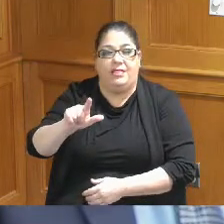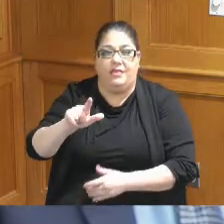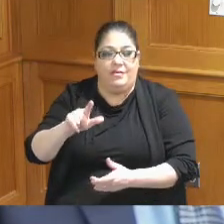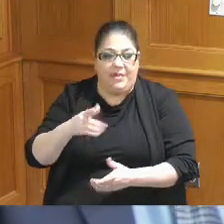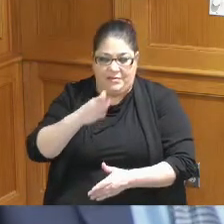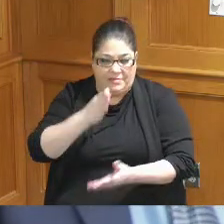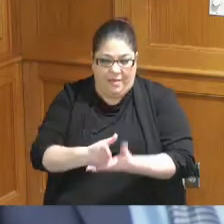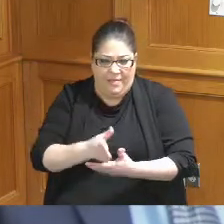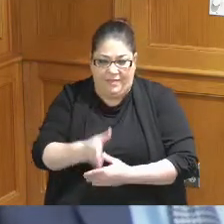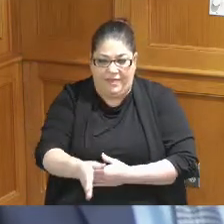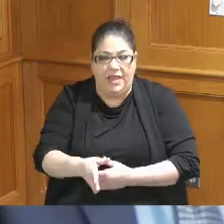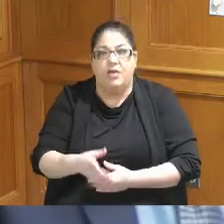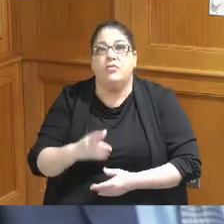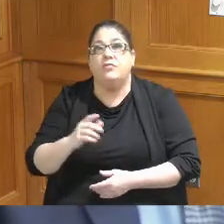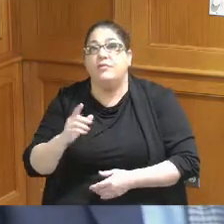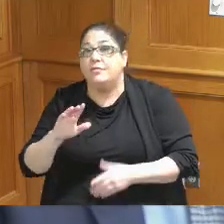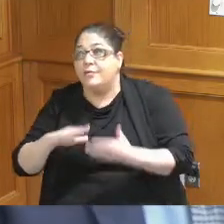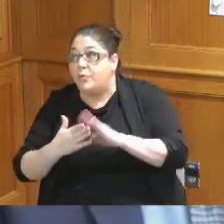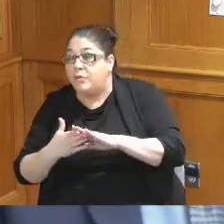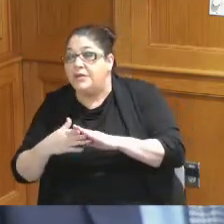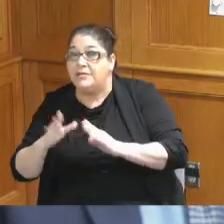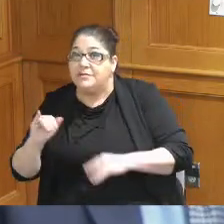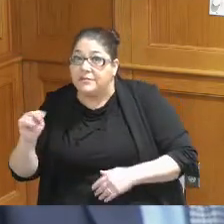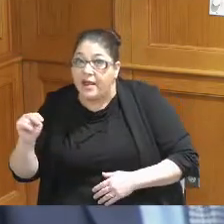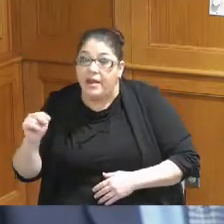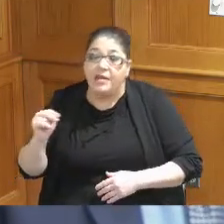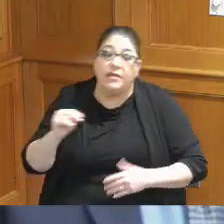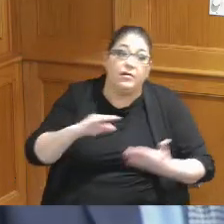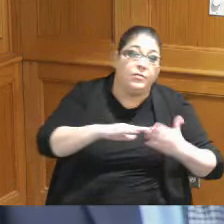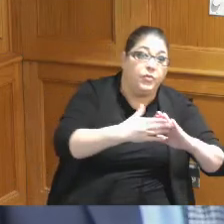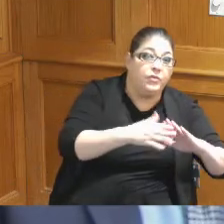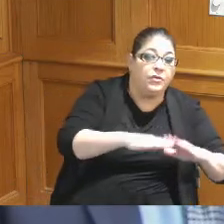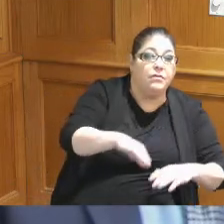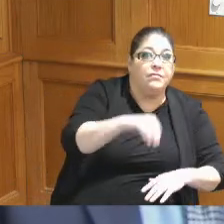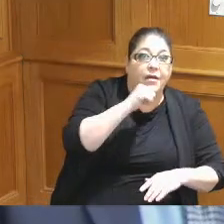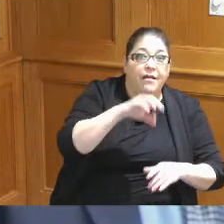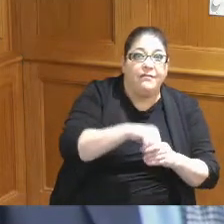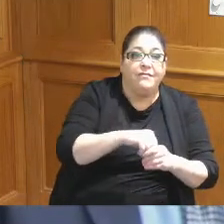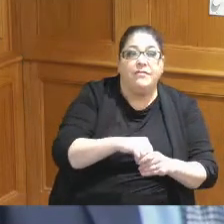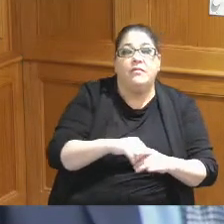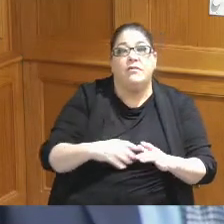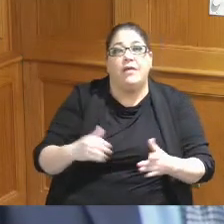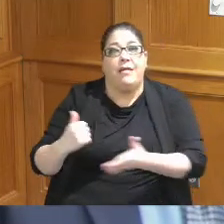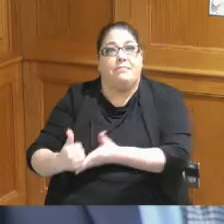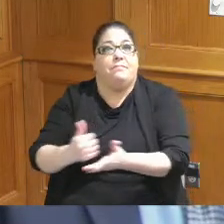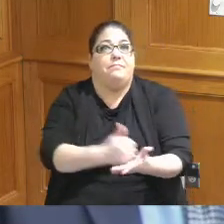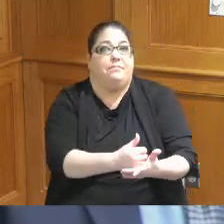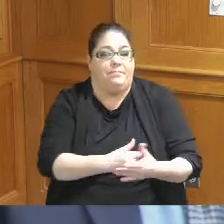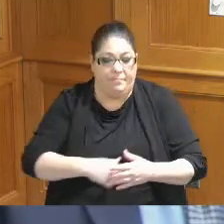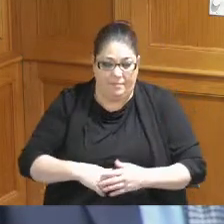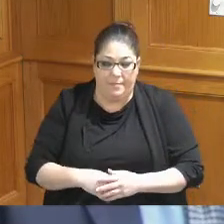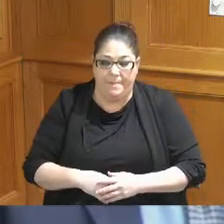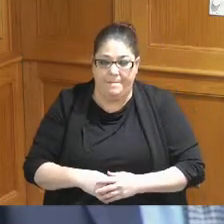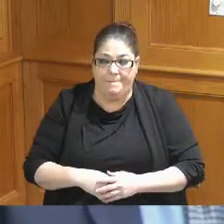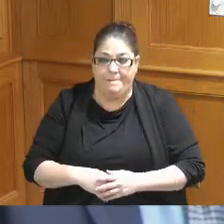the city of Cincinnati with the residents of the community and so this plan is it that's the basis